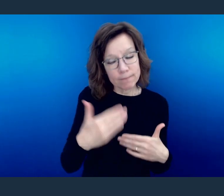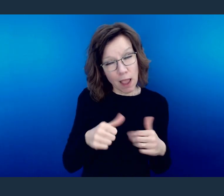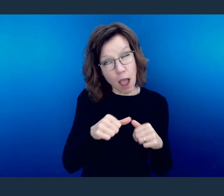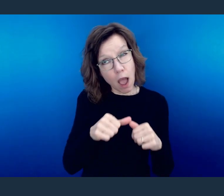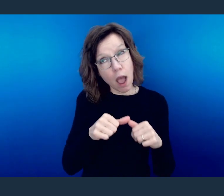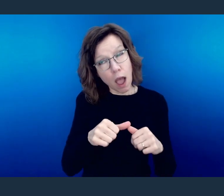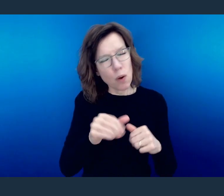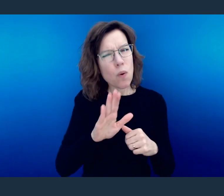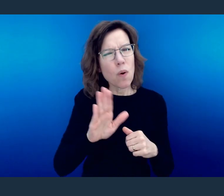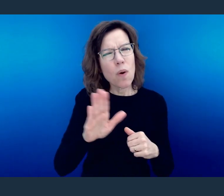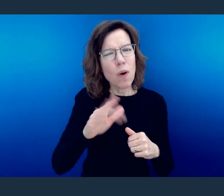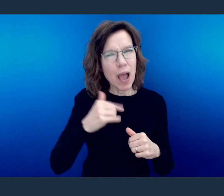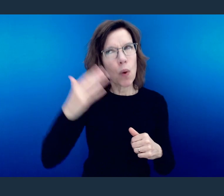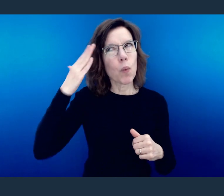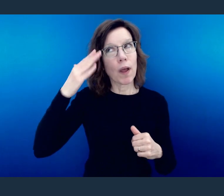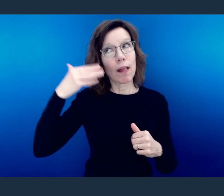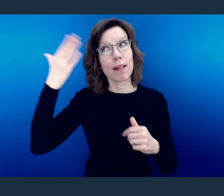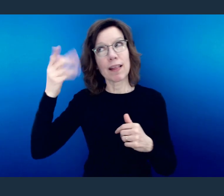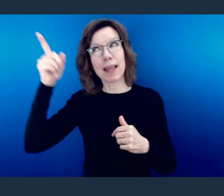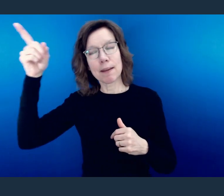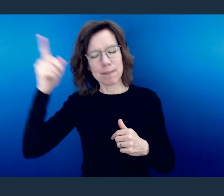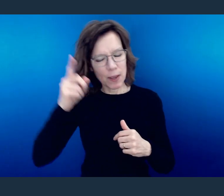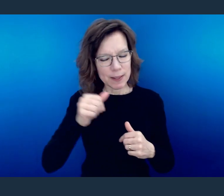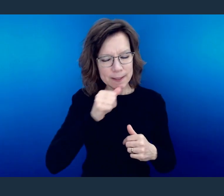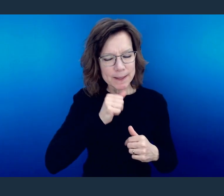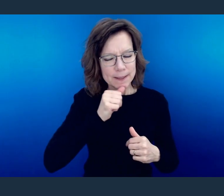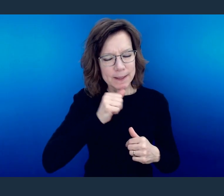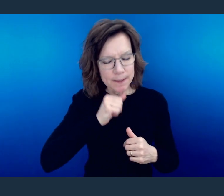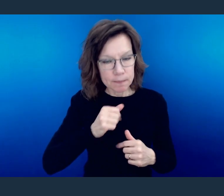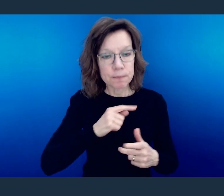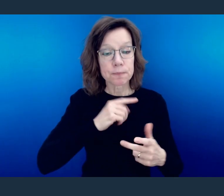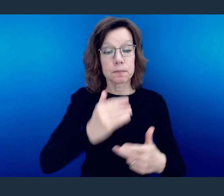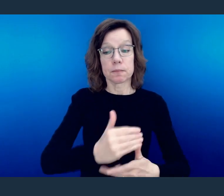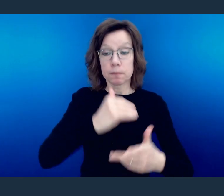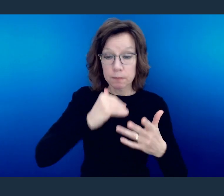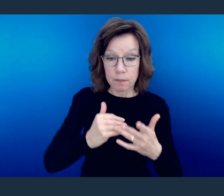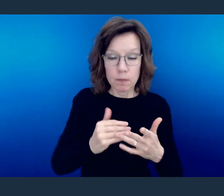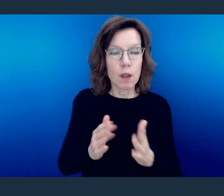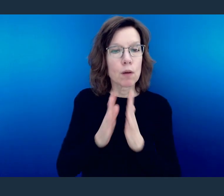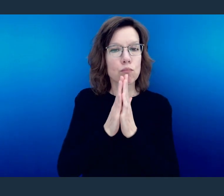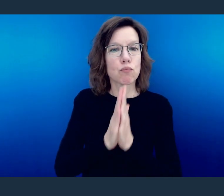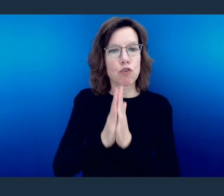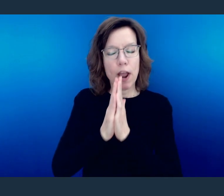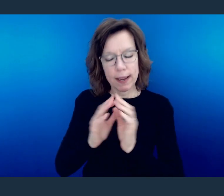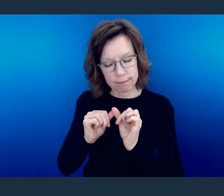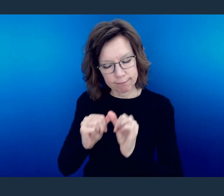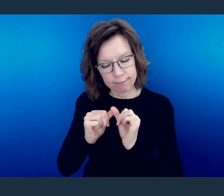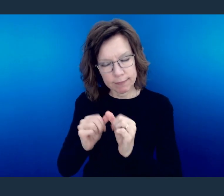what we're going to. "Constant in prayer."